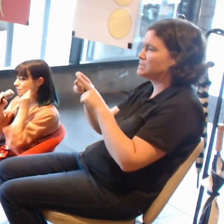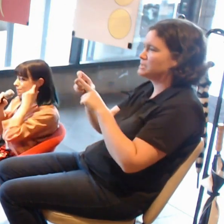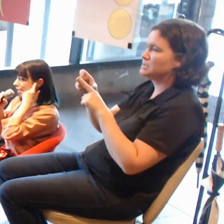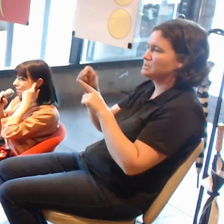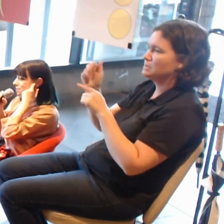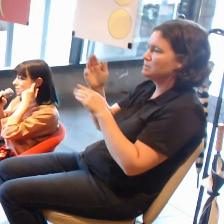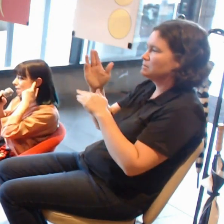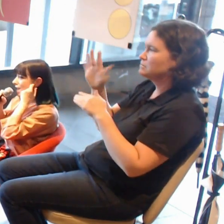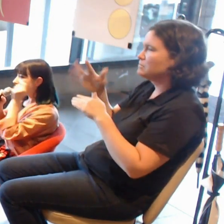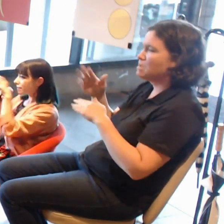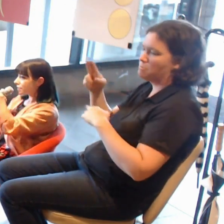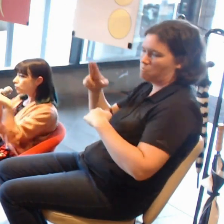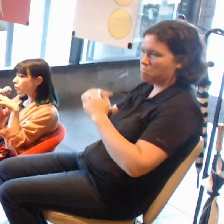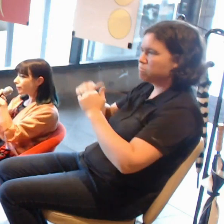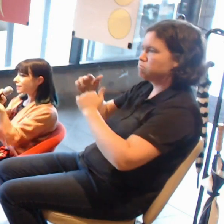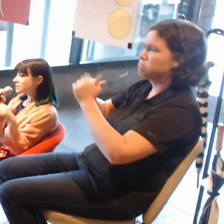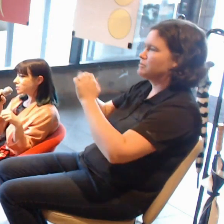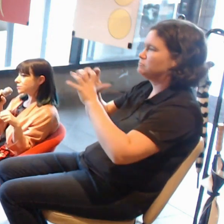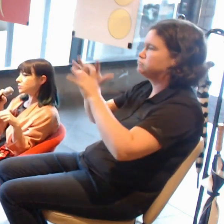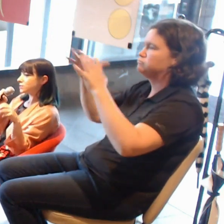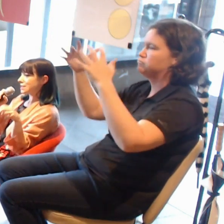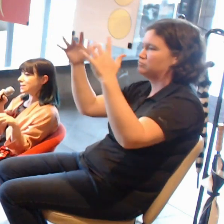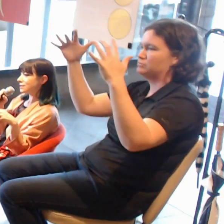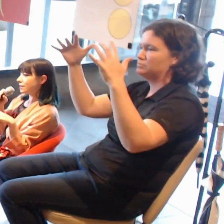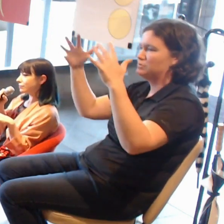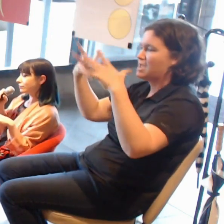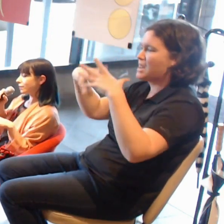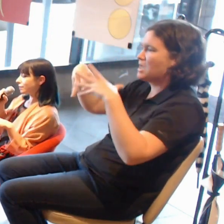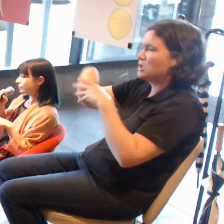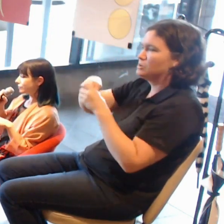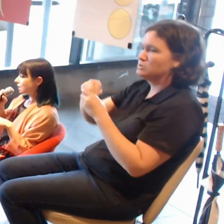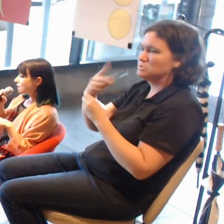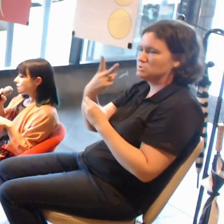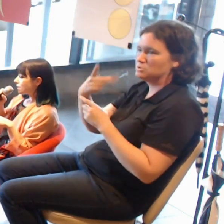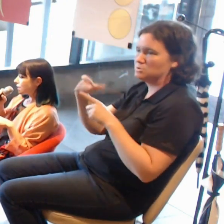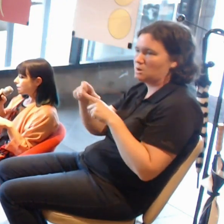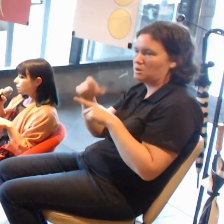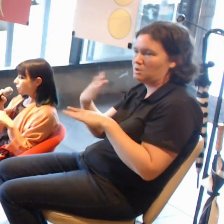that incorporates her 2-D work,